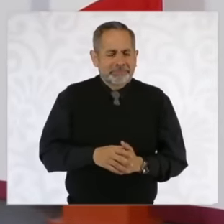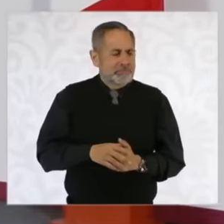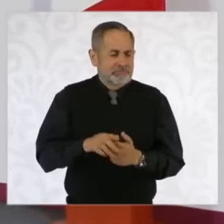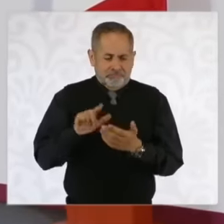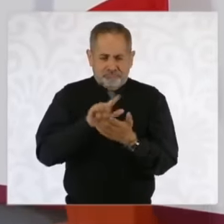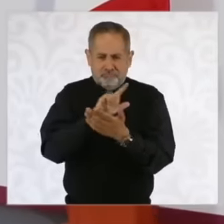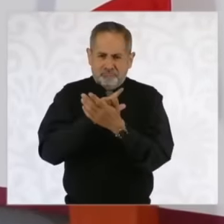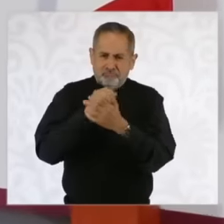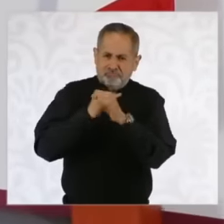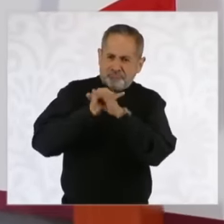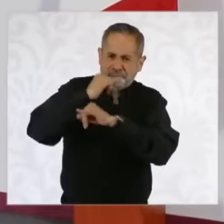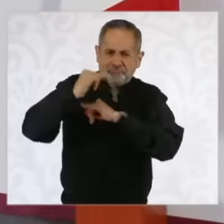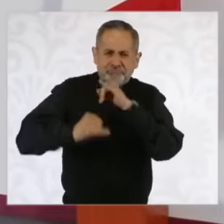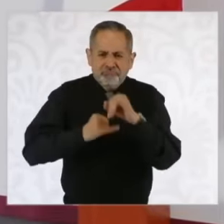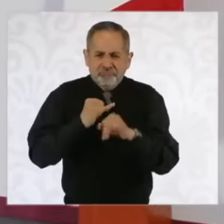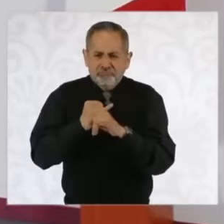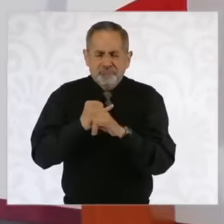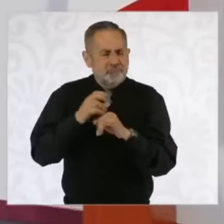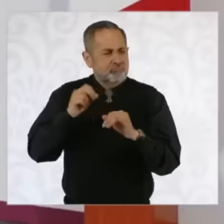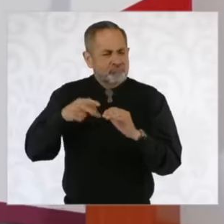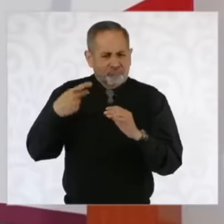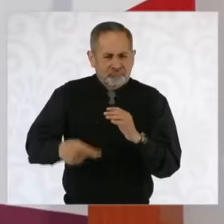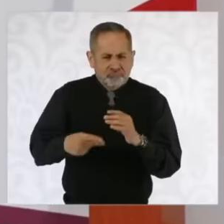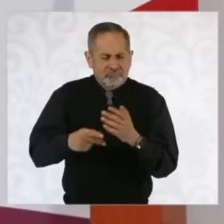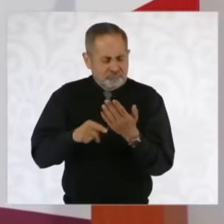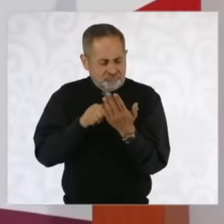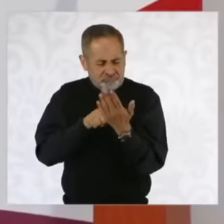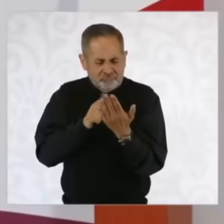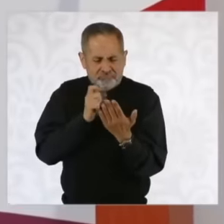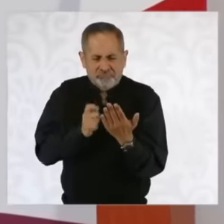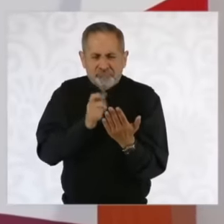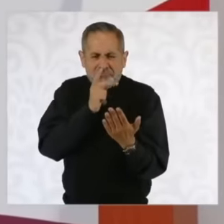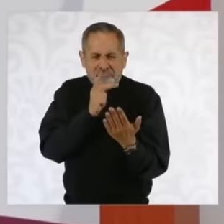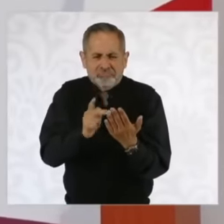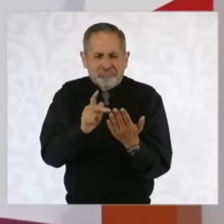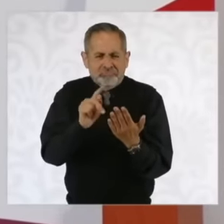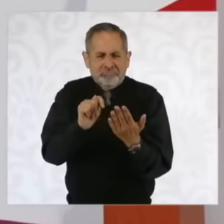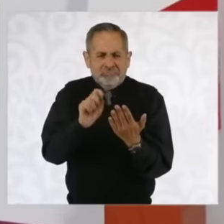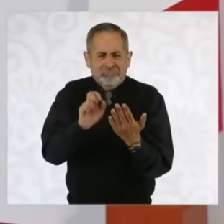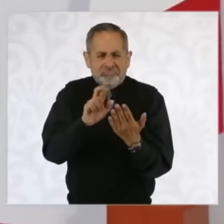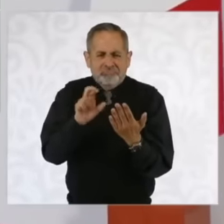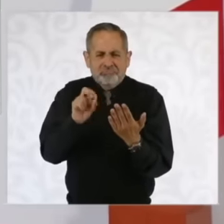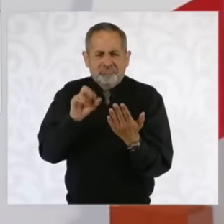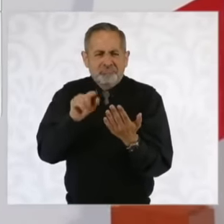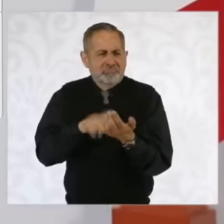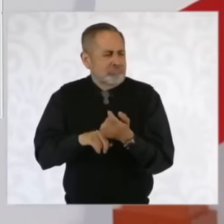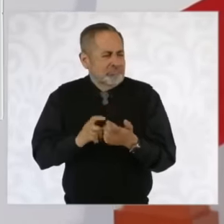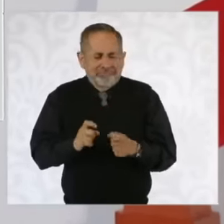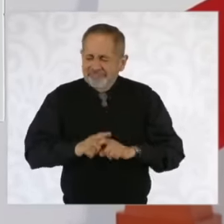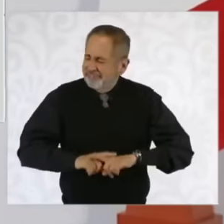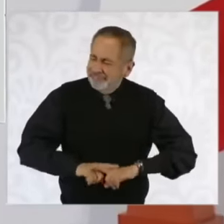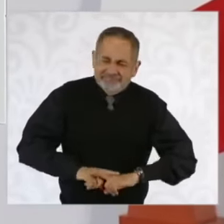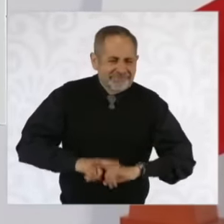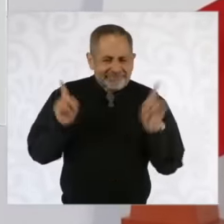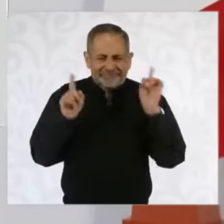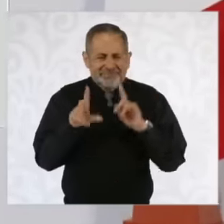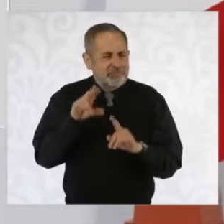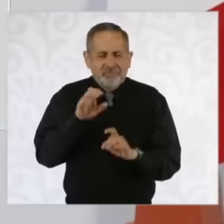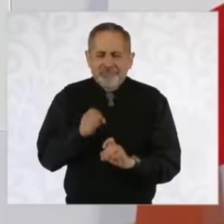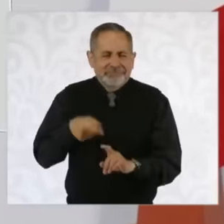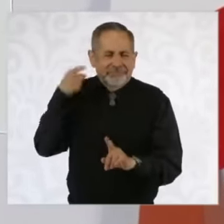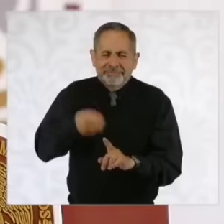what that means is that it has nothing to do with what is happening.